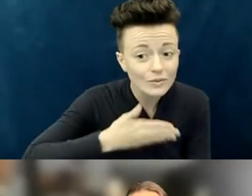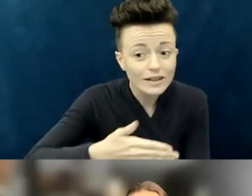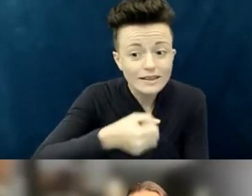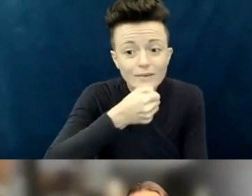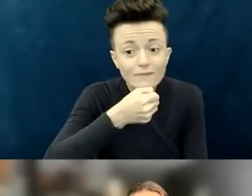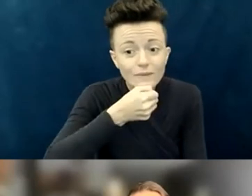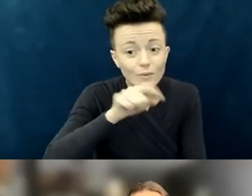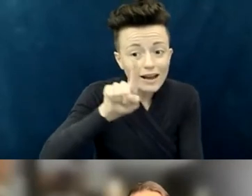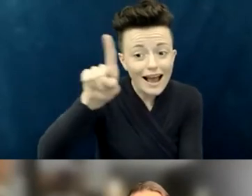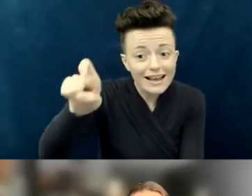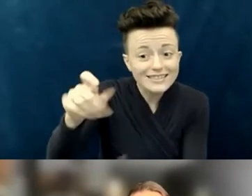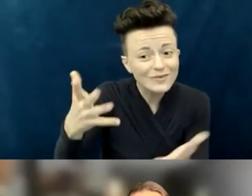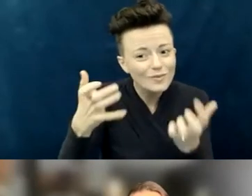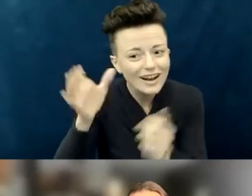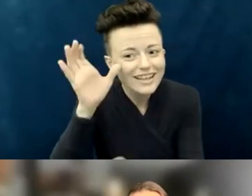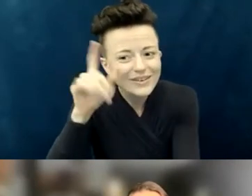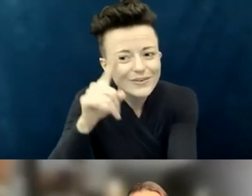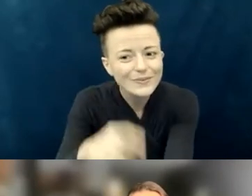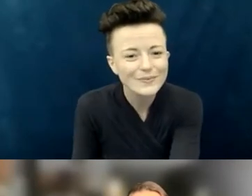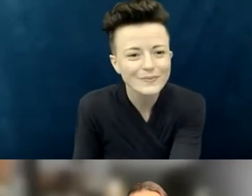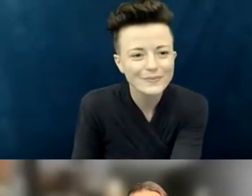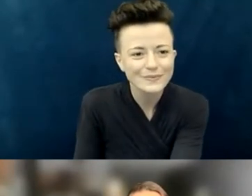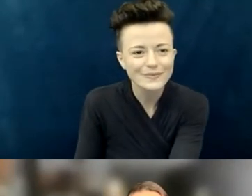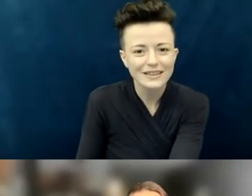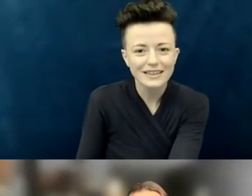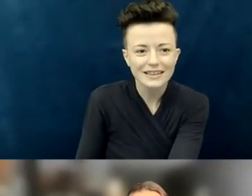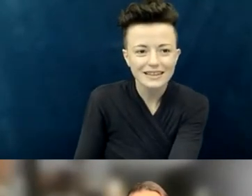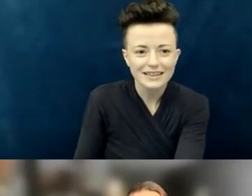We'd love to hear from you. [ELLY, offscreen] No, it's not a question;